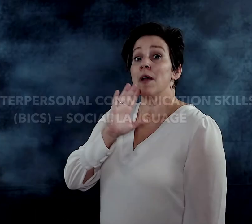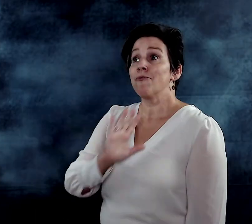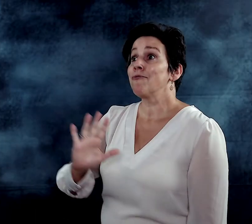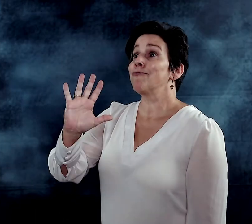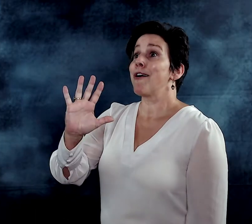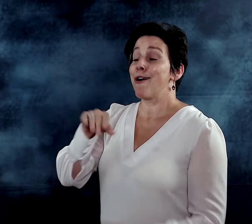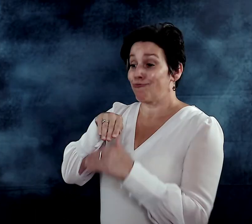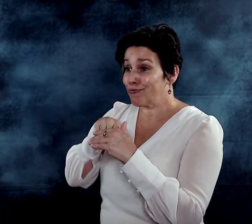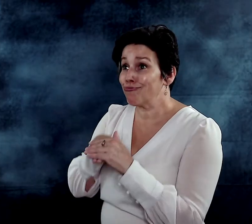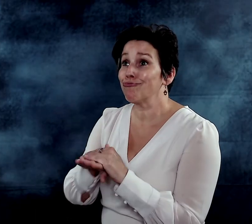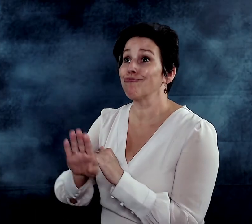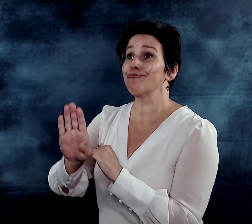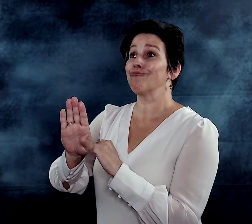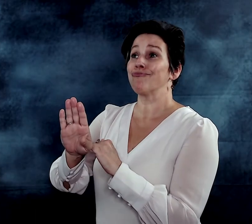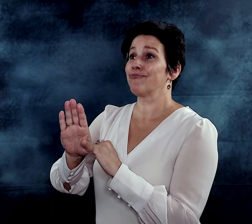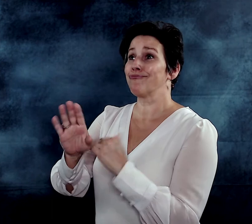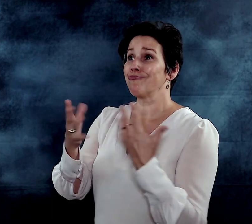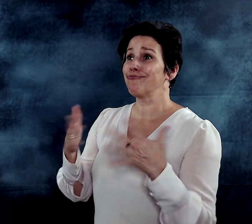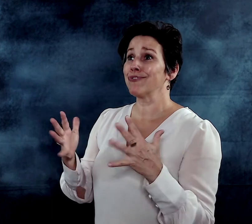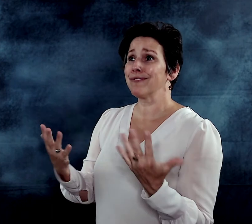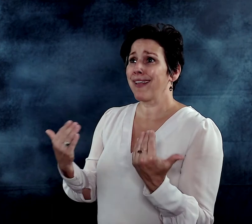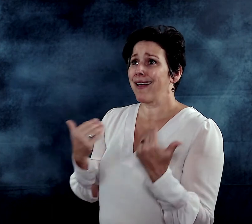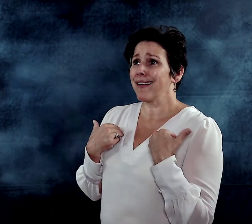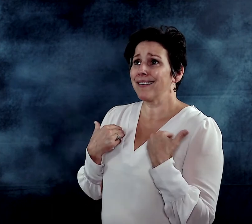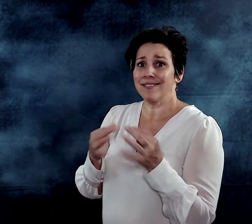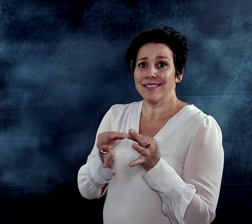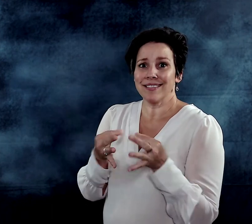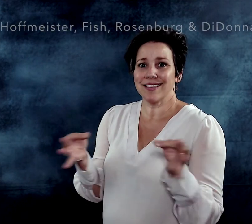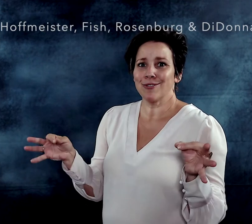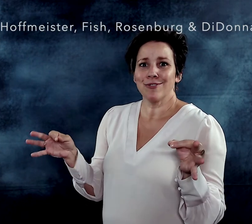By the age of 5, a child need the basic social language